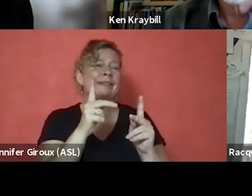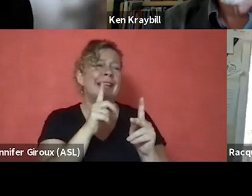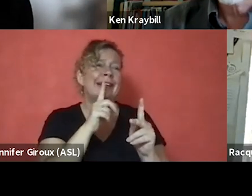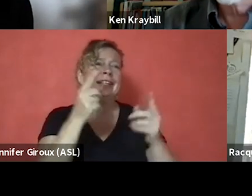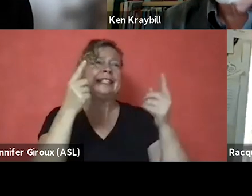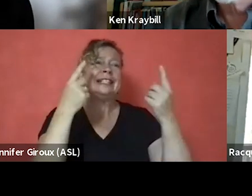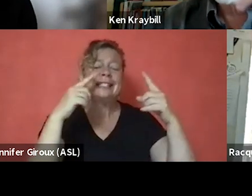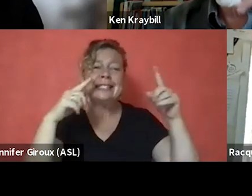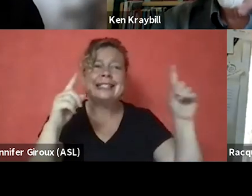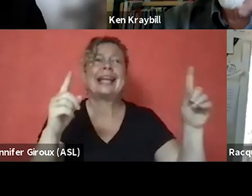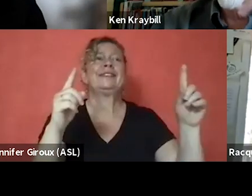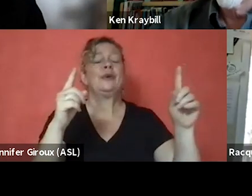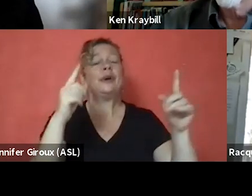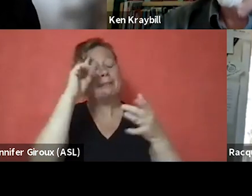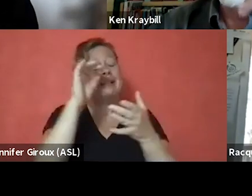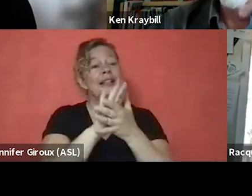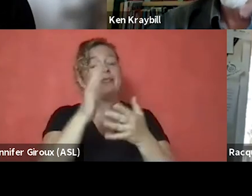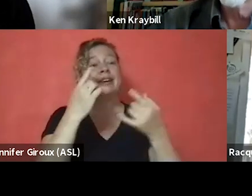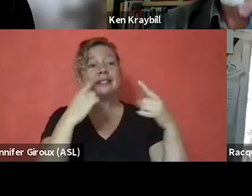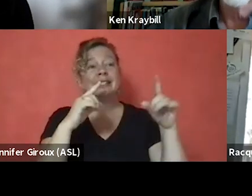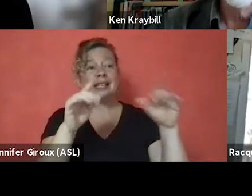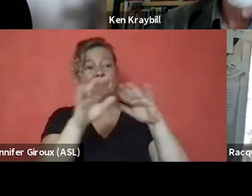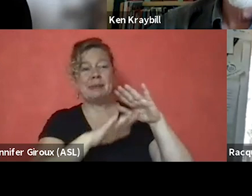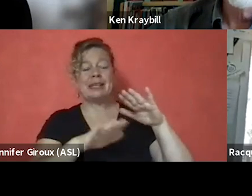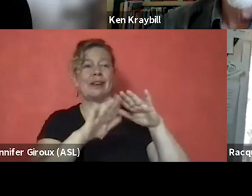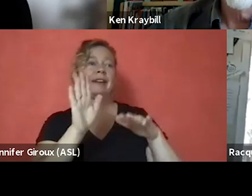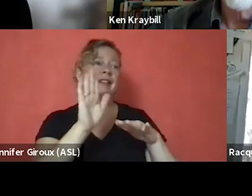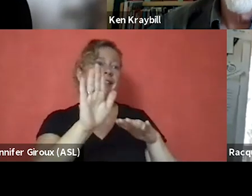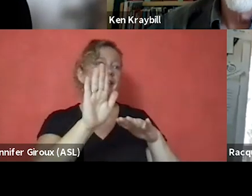and I believe their success was based on their empathy.